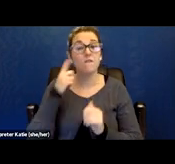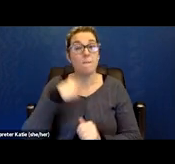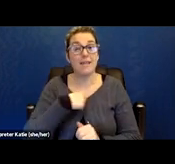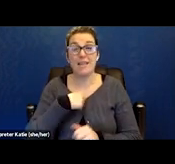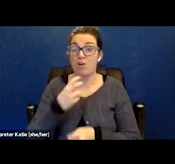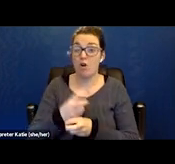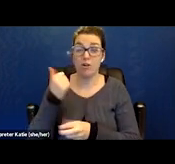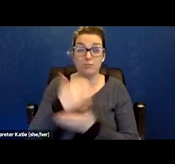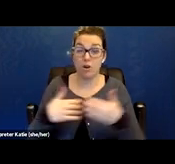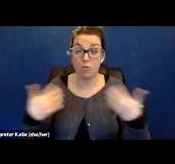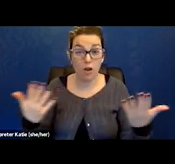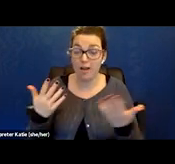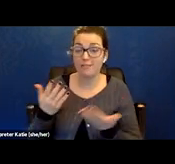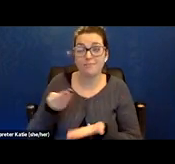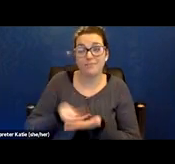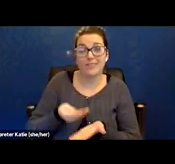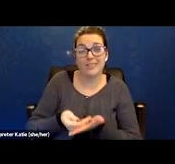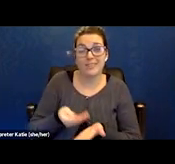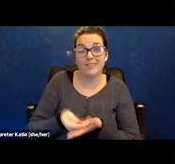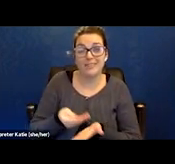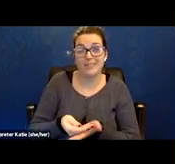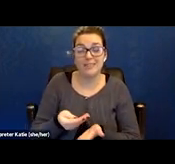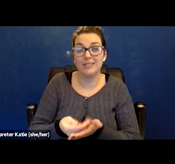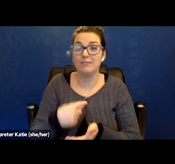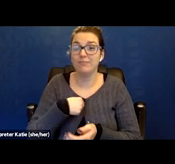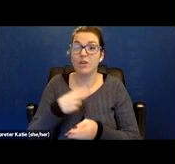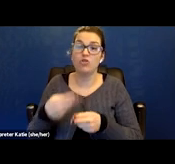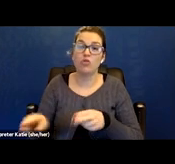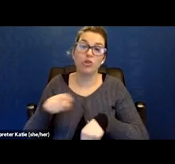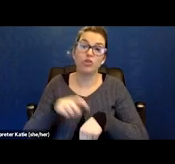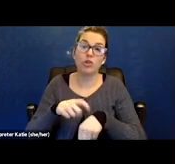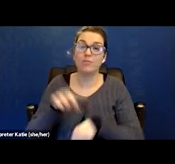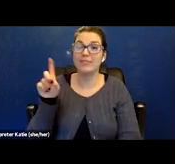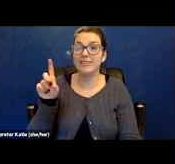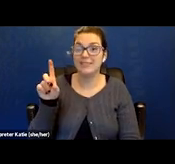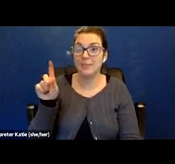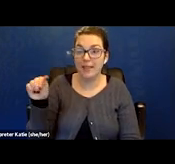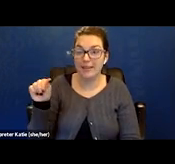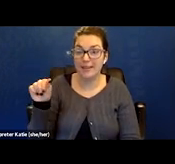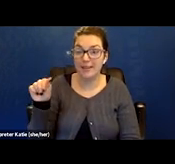I was on short-term disability with Lowe's for six months. Once that six months ended,